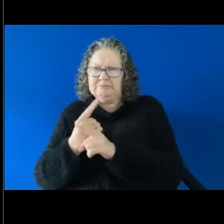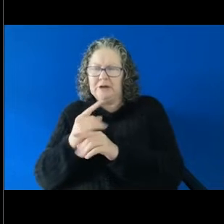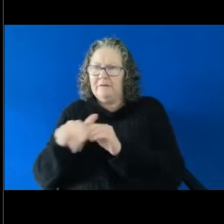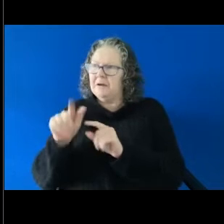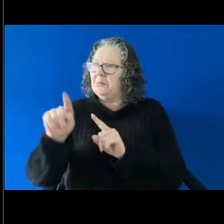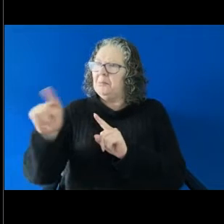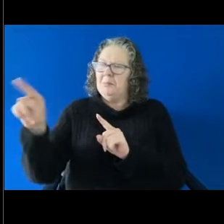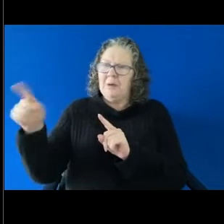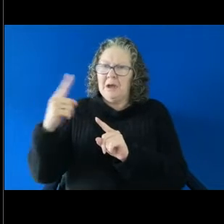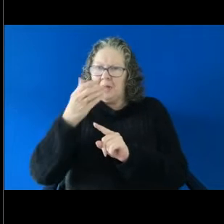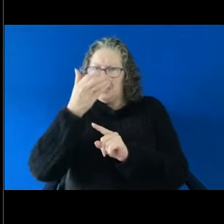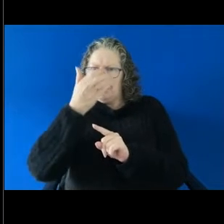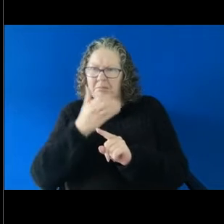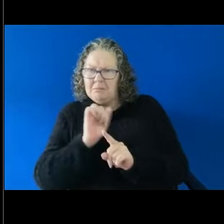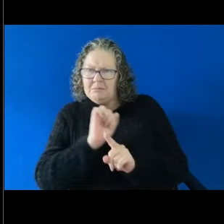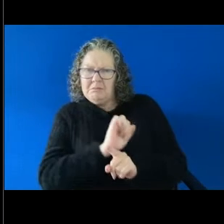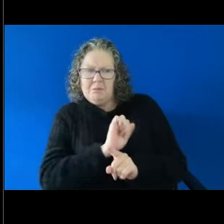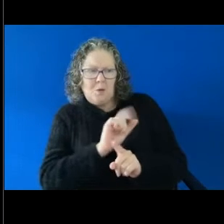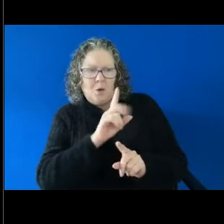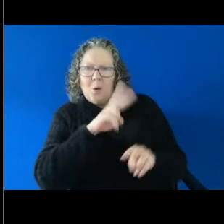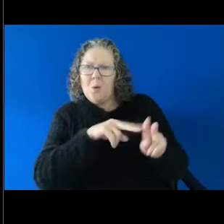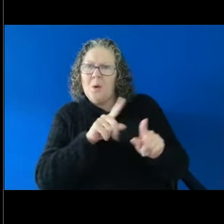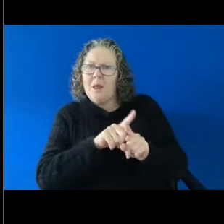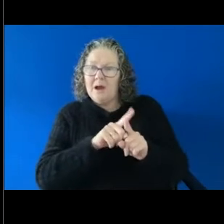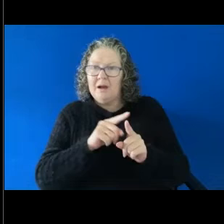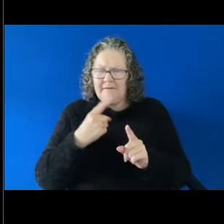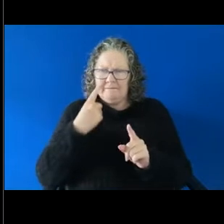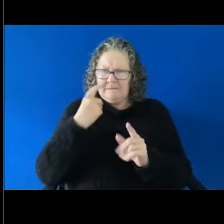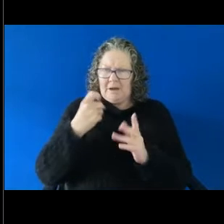Charlie also finds out through mutual friends that this peer has told multiple people that